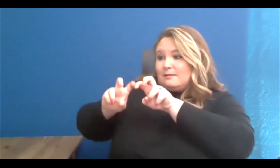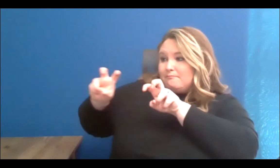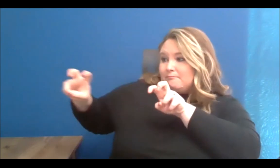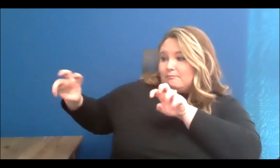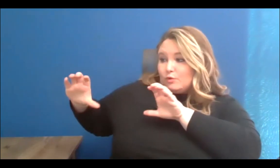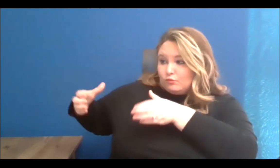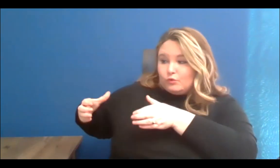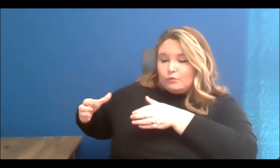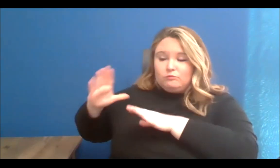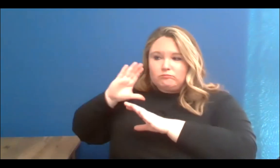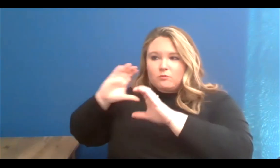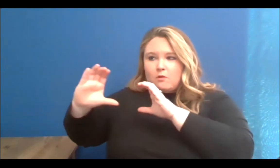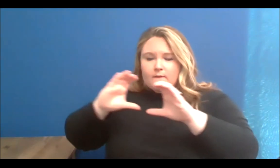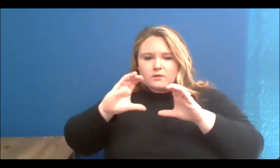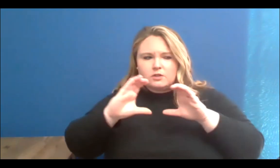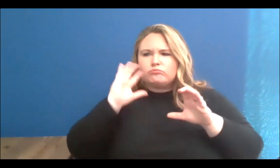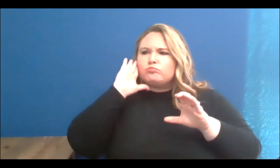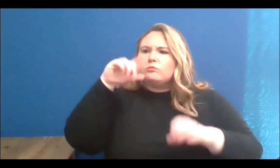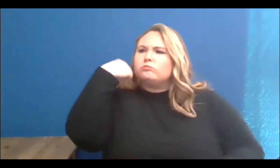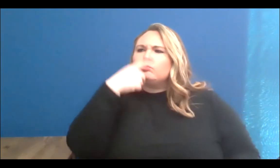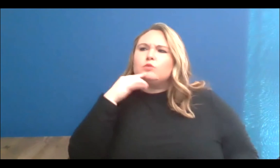going to take place.